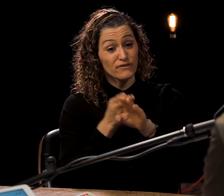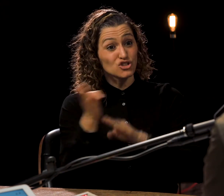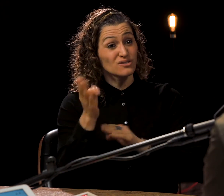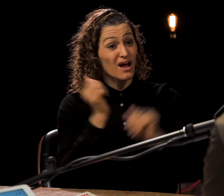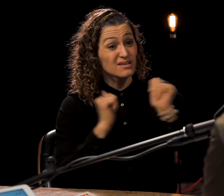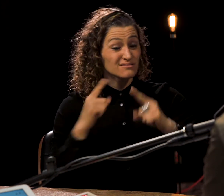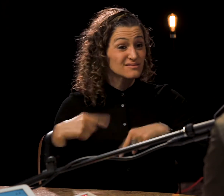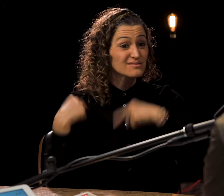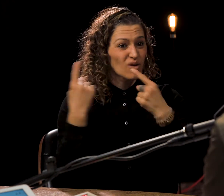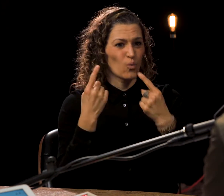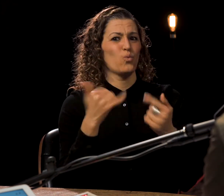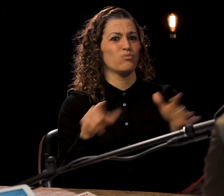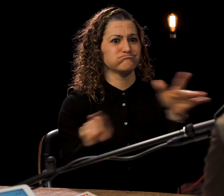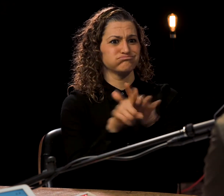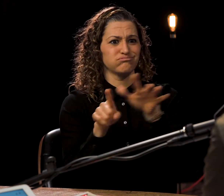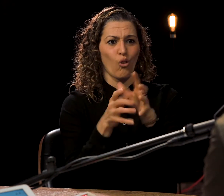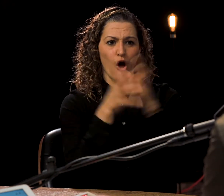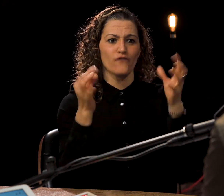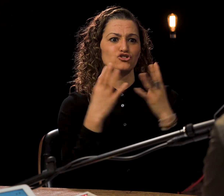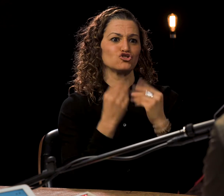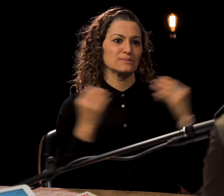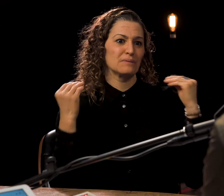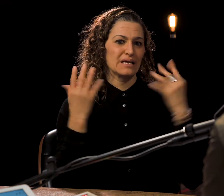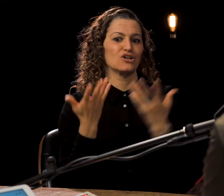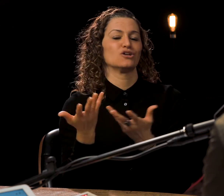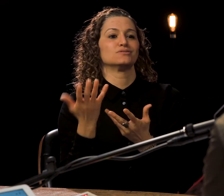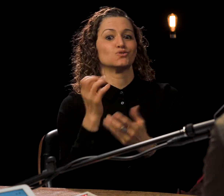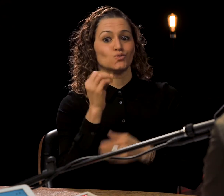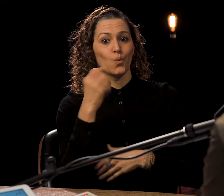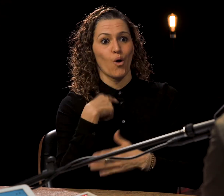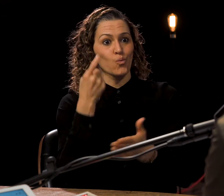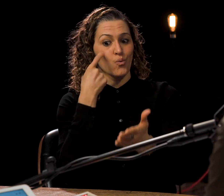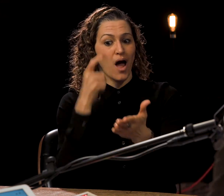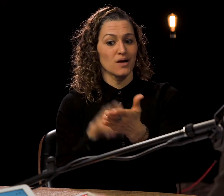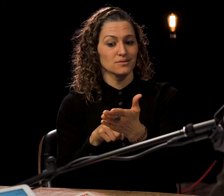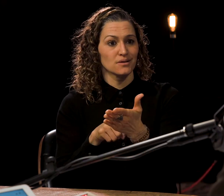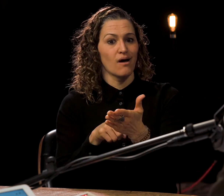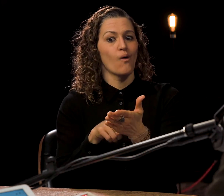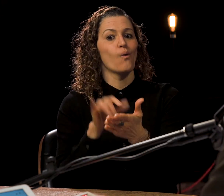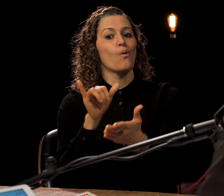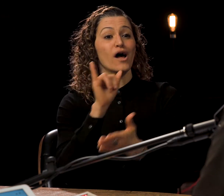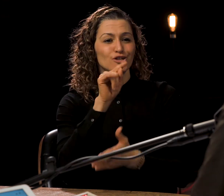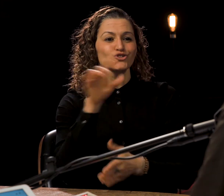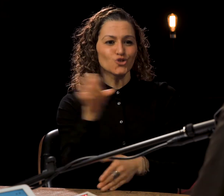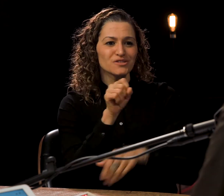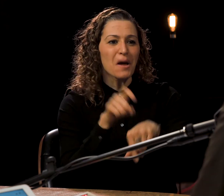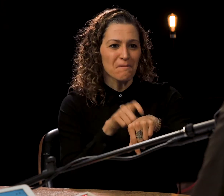Dawn Jani Birley: But as I got into acting Dawn Jani Birley: as a profession, Dawn Jani Birley: I was able to do a number of Shakespeare Dawn Jani Birley: roles